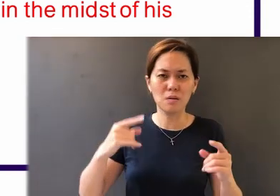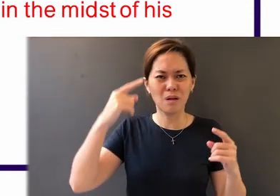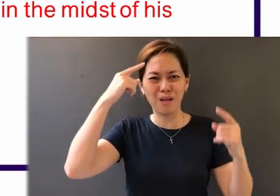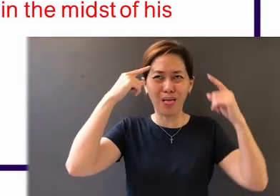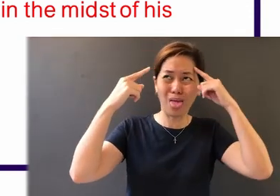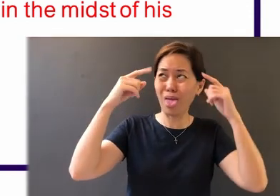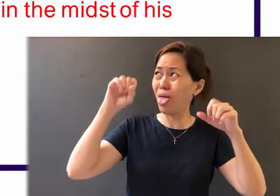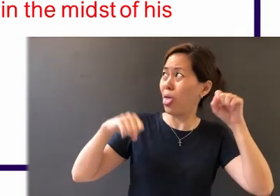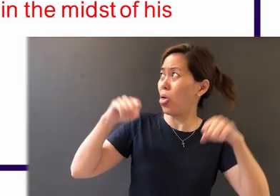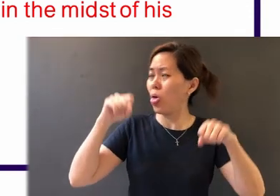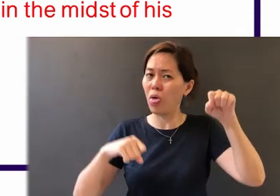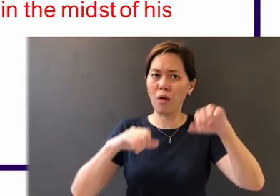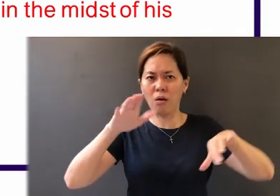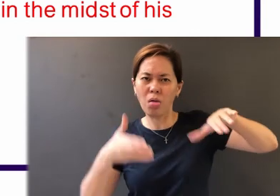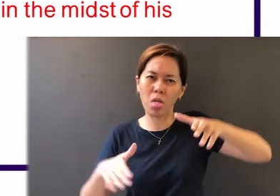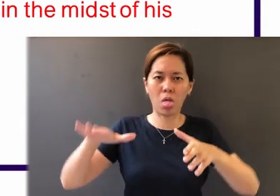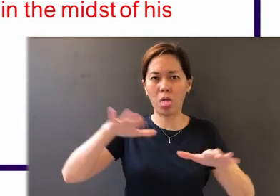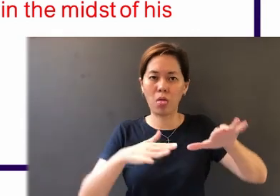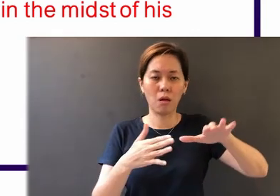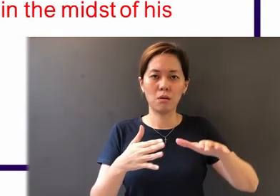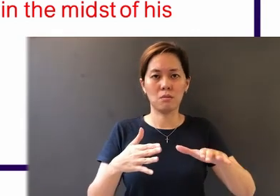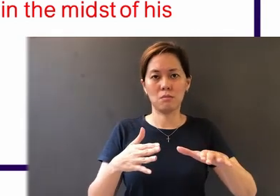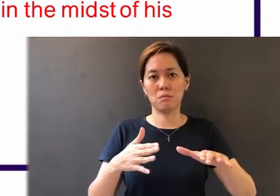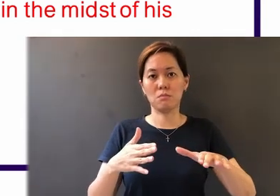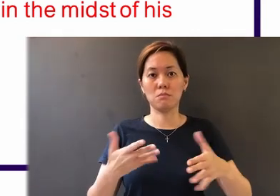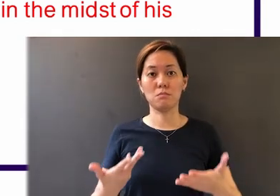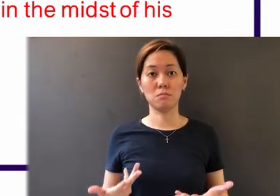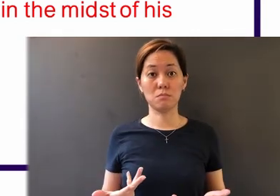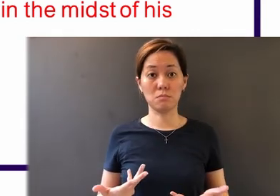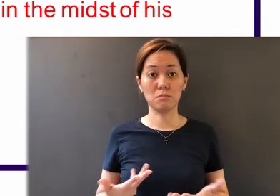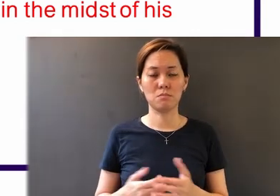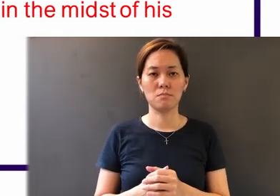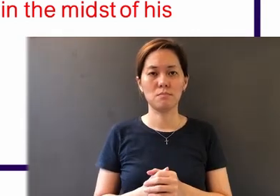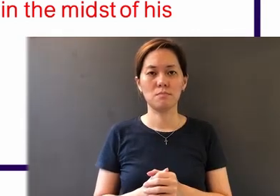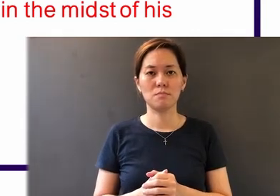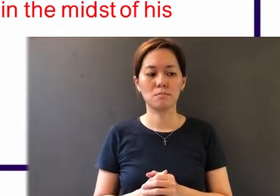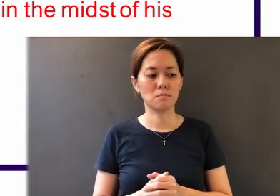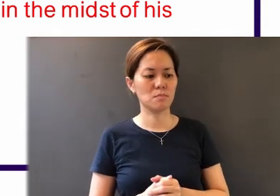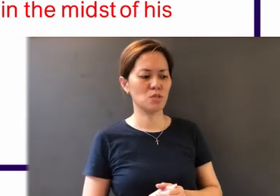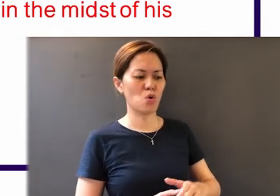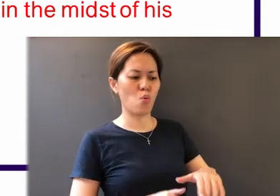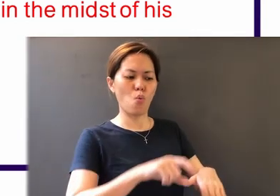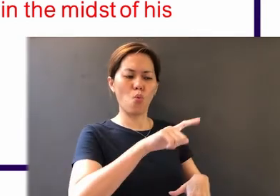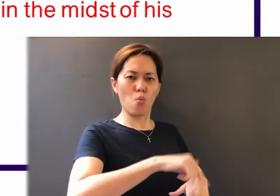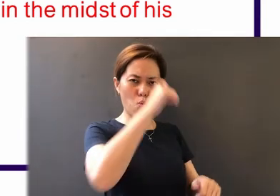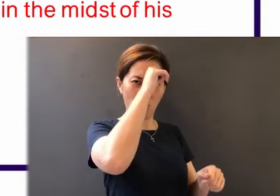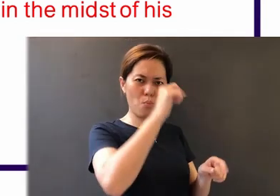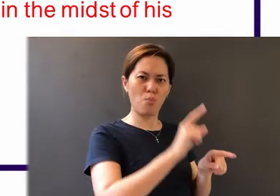unstable in all his ways. Let the lowly brother boast in his